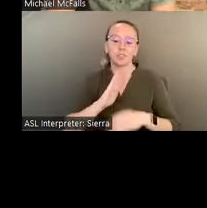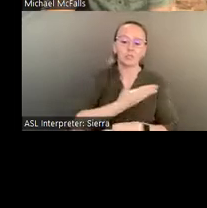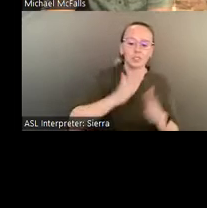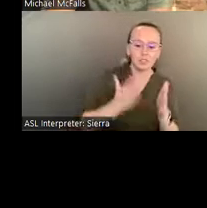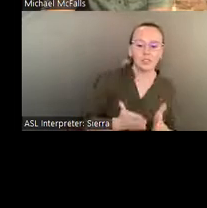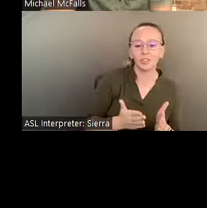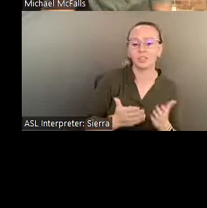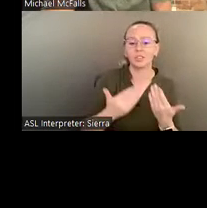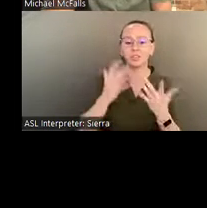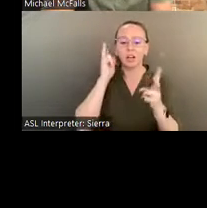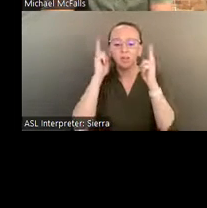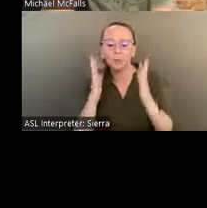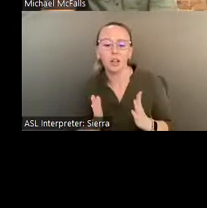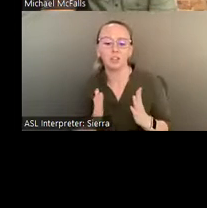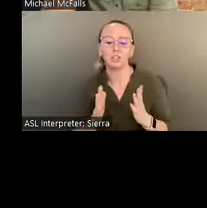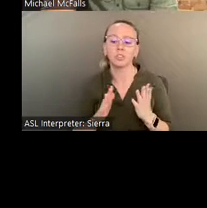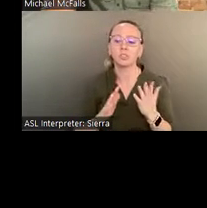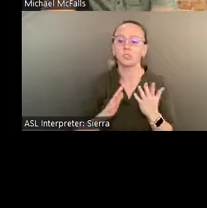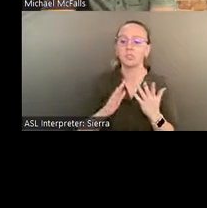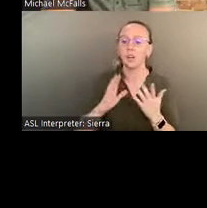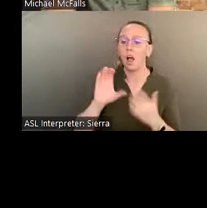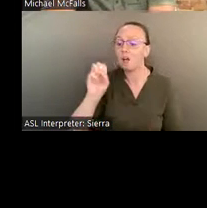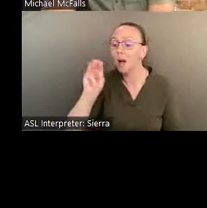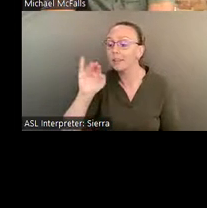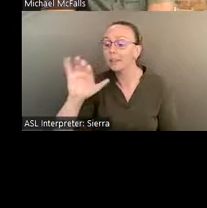Pasaquoyan fashion show, cosmic pickles, snake-calling contest.